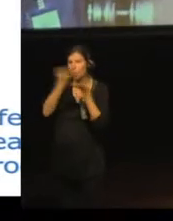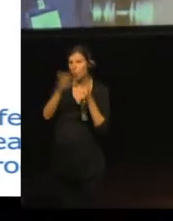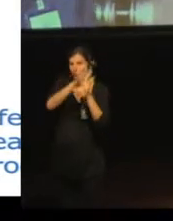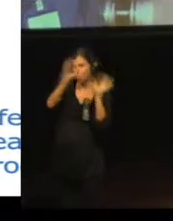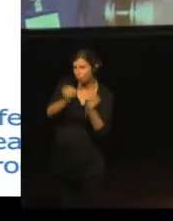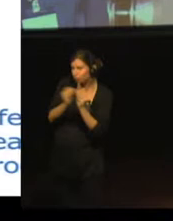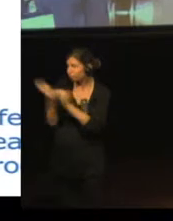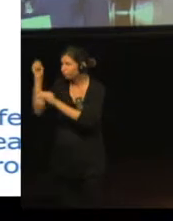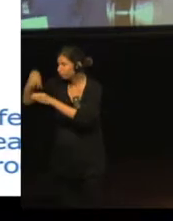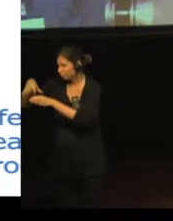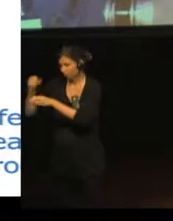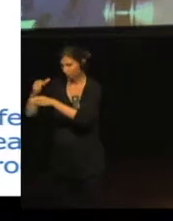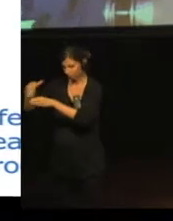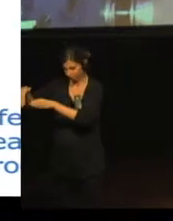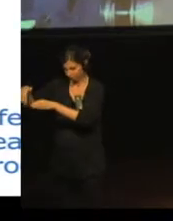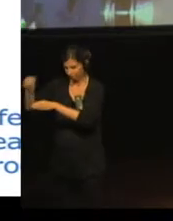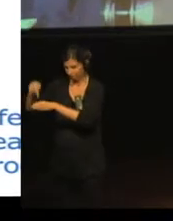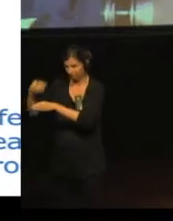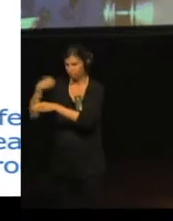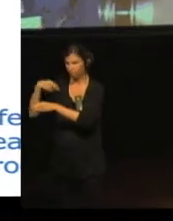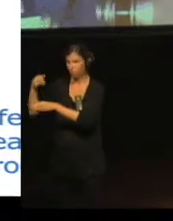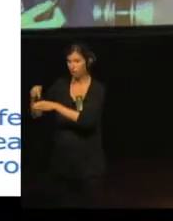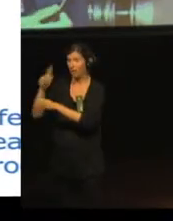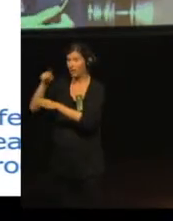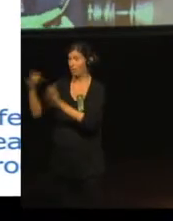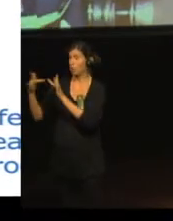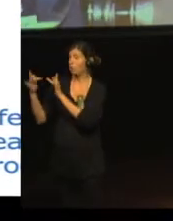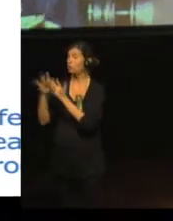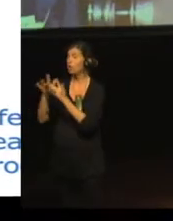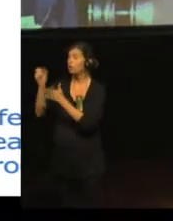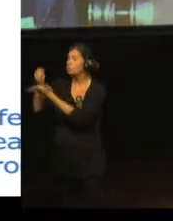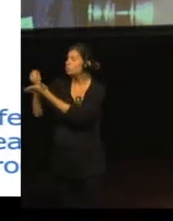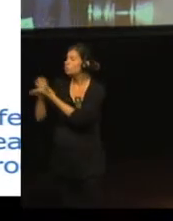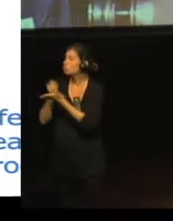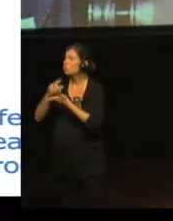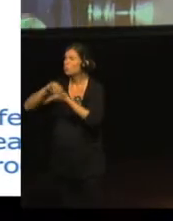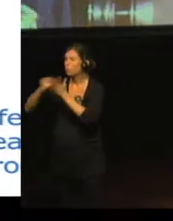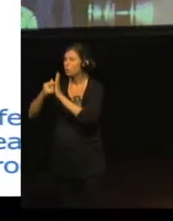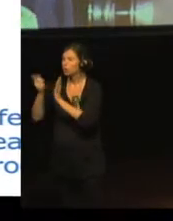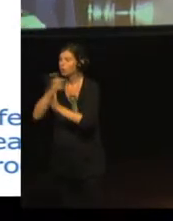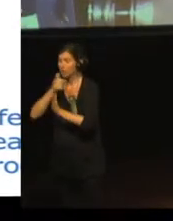We also presented our work to the world via twitter and our own website